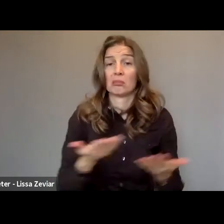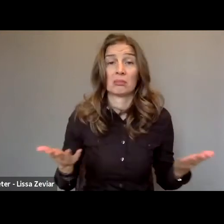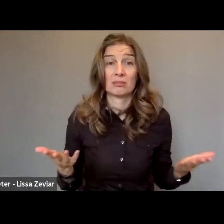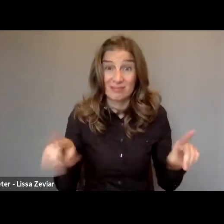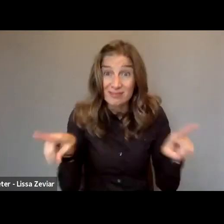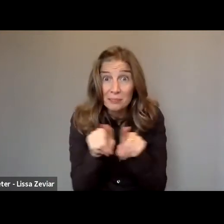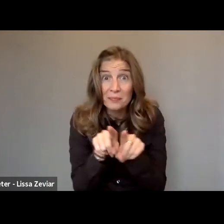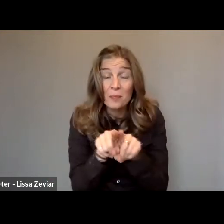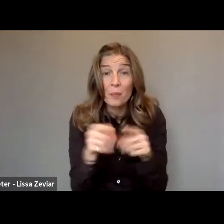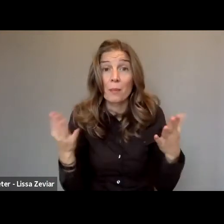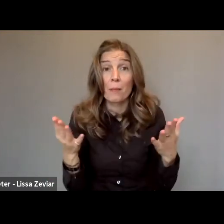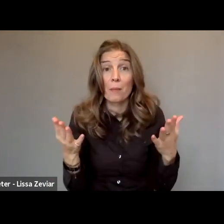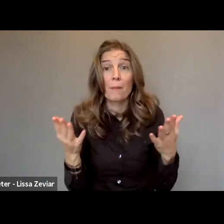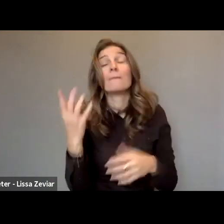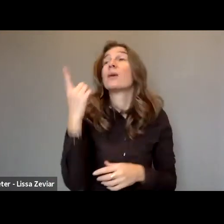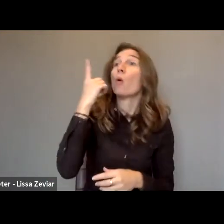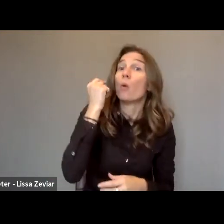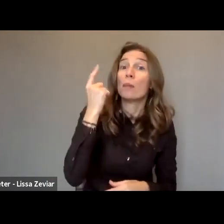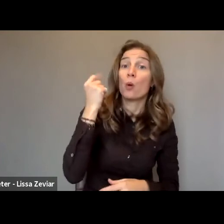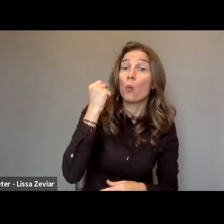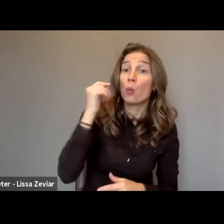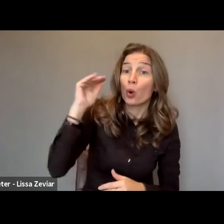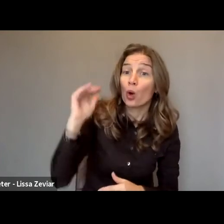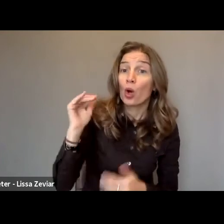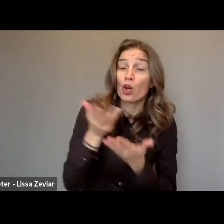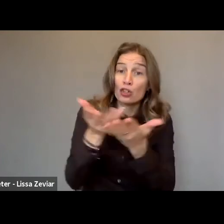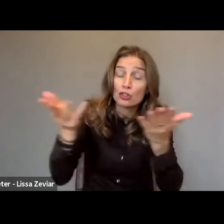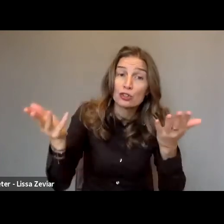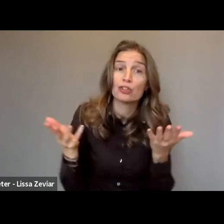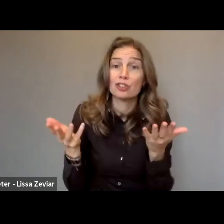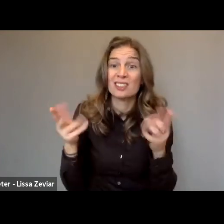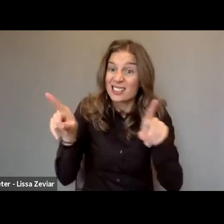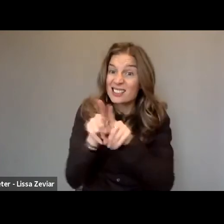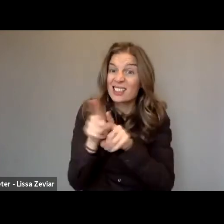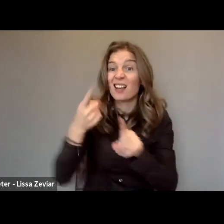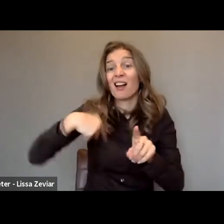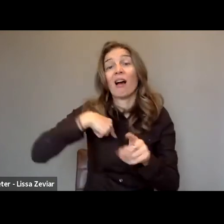That is also very important in relation with violence against them.